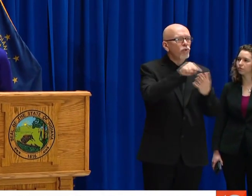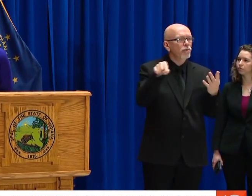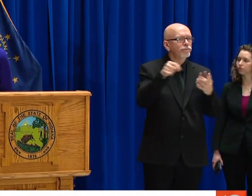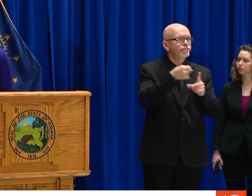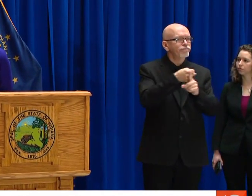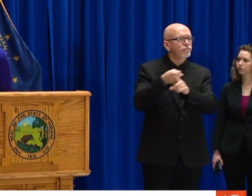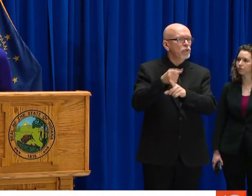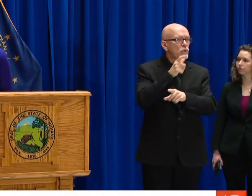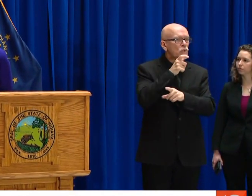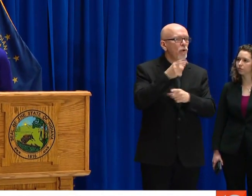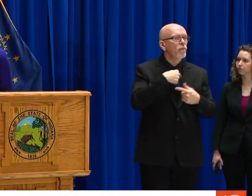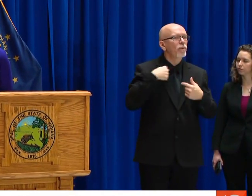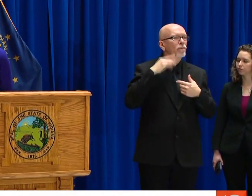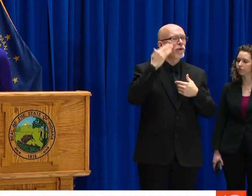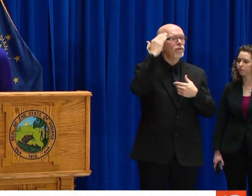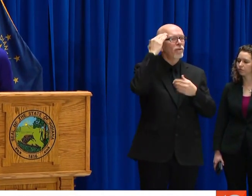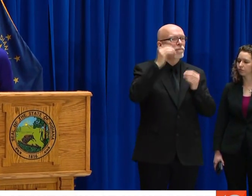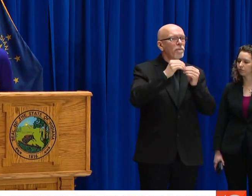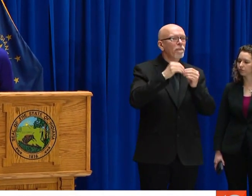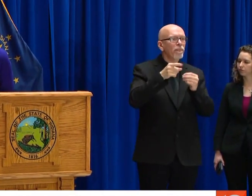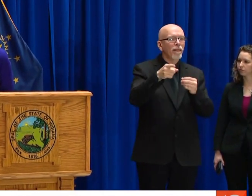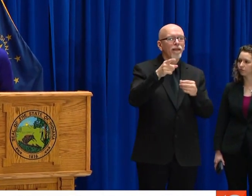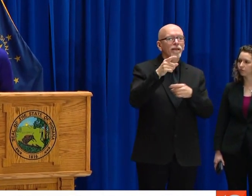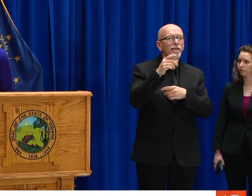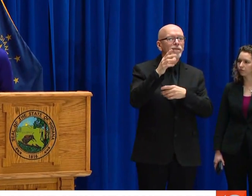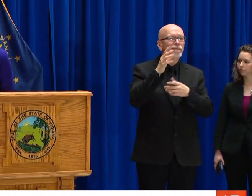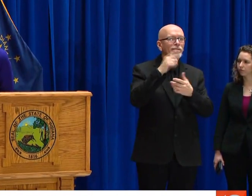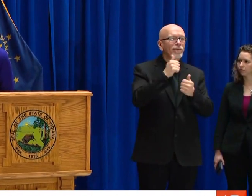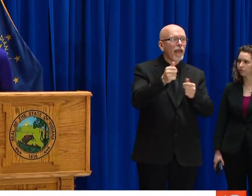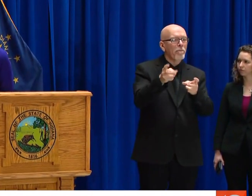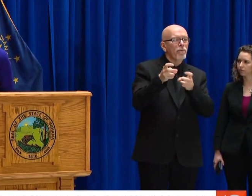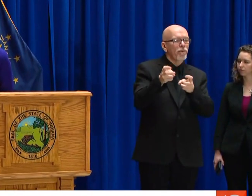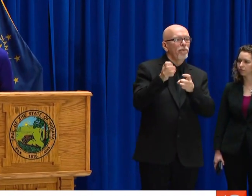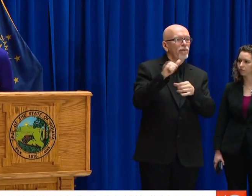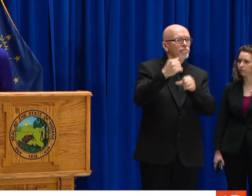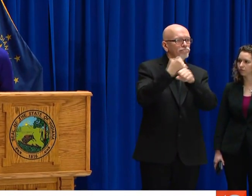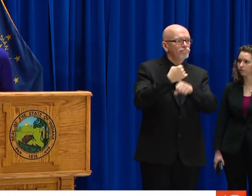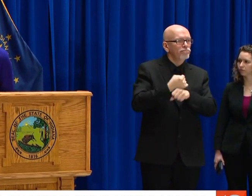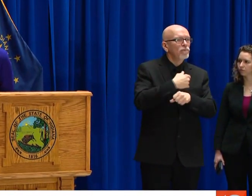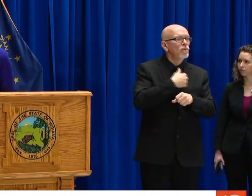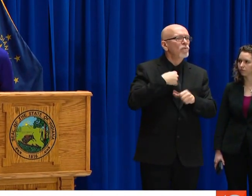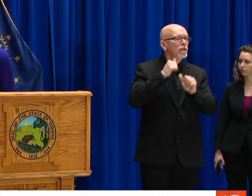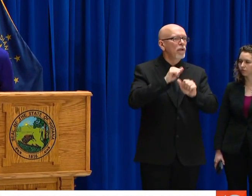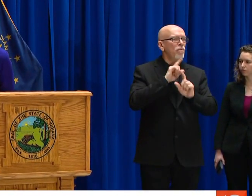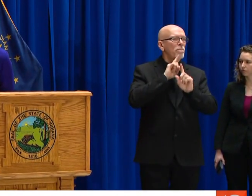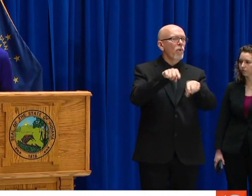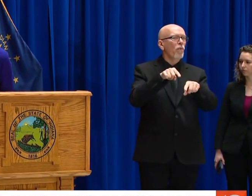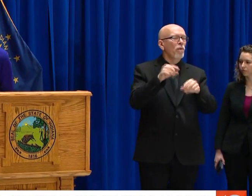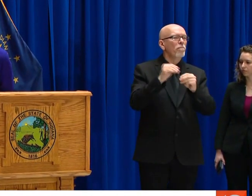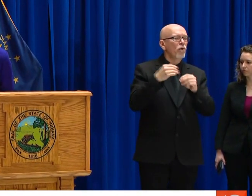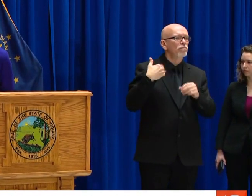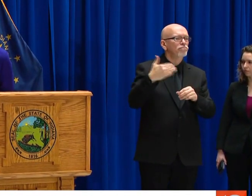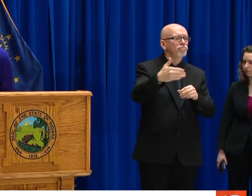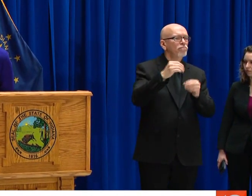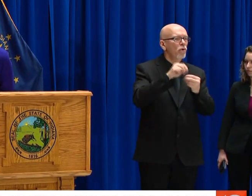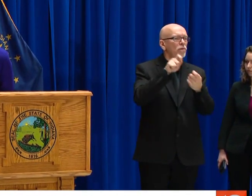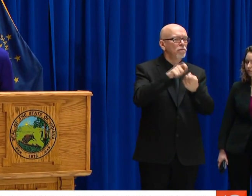AND I'M EXPECTING THAT ABOUT APRIL 1ST. THAT IS GOING TO GIVE US A MUCH BETTER WAY THROUGH OUR OUTLETS